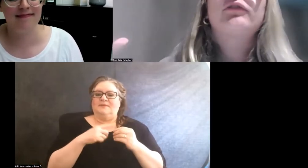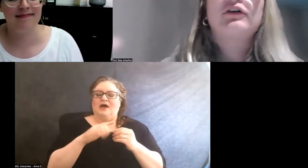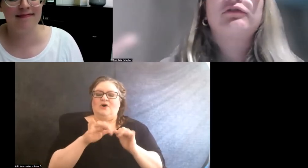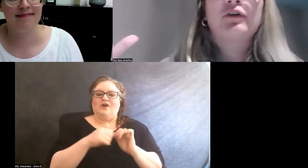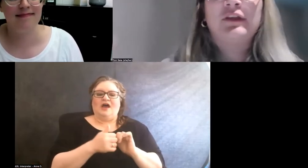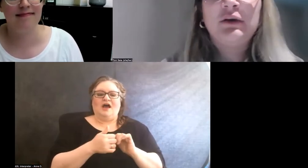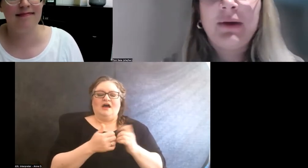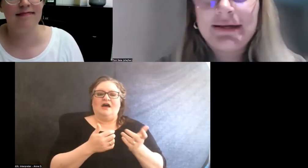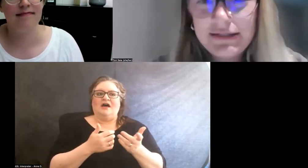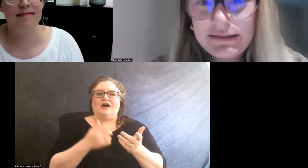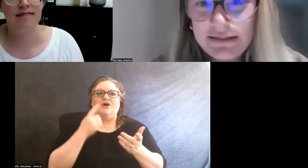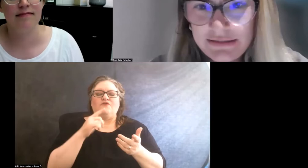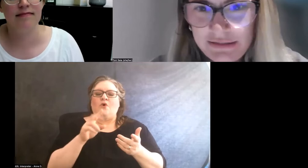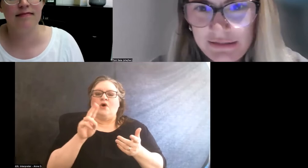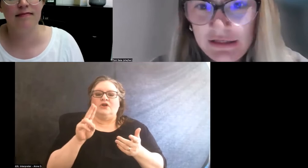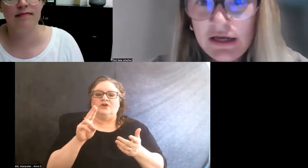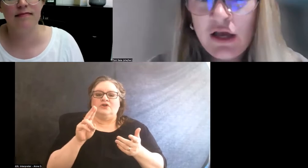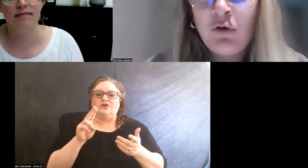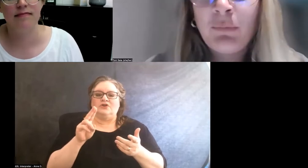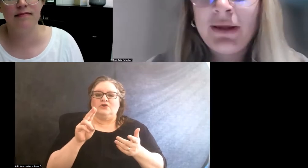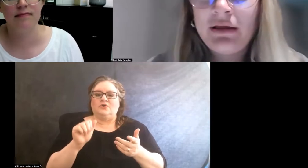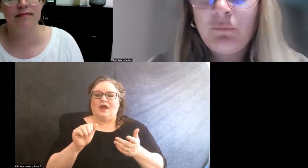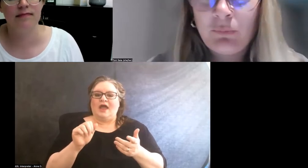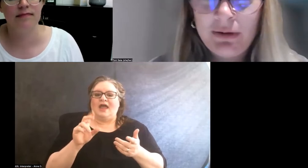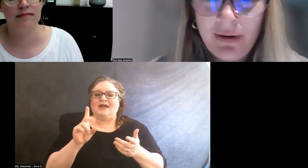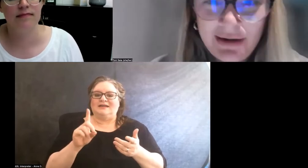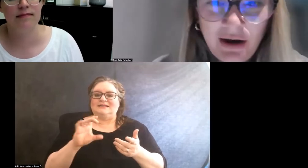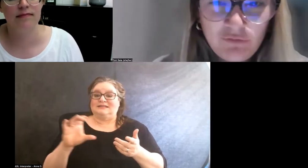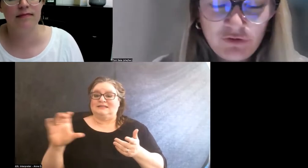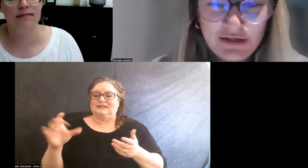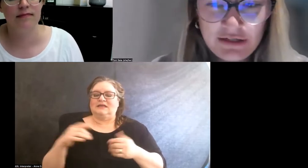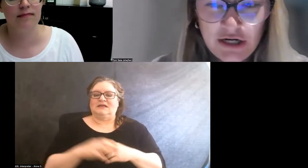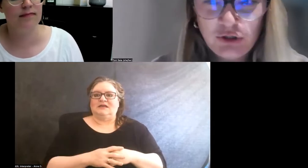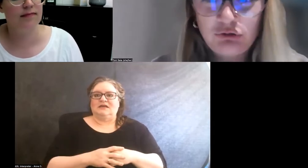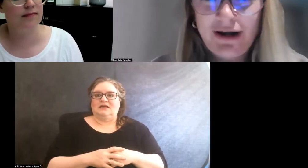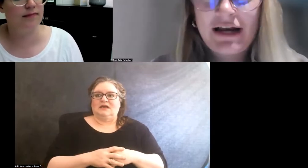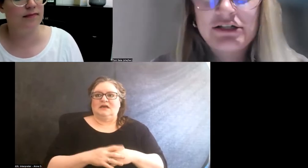For the UA DCC, when we went up for the initial grant,